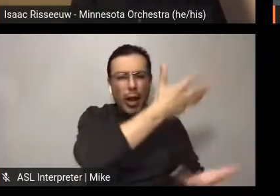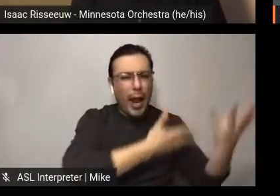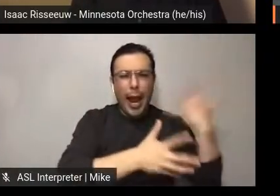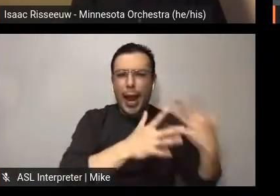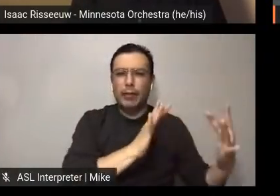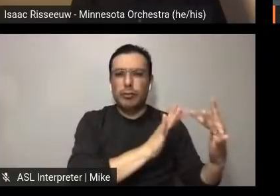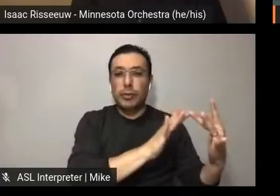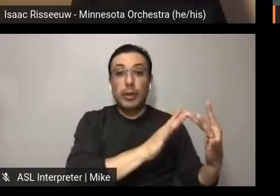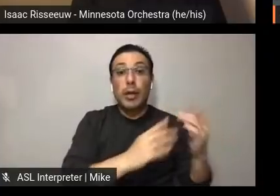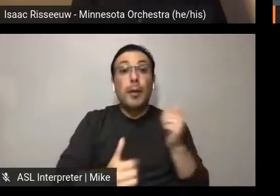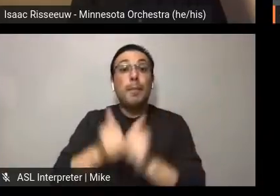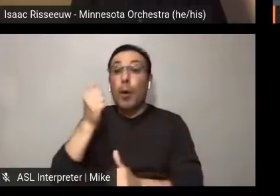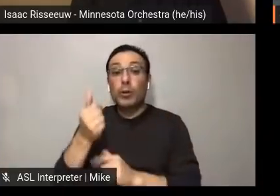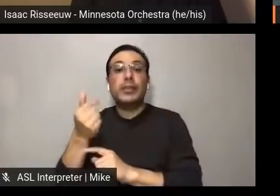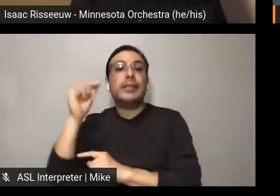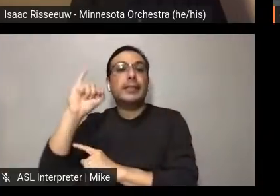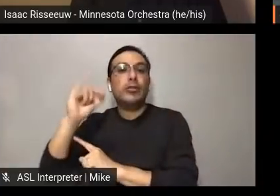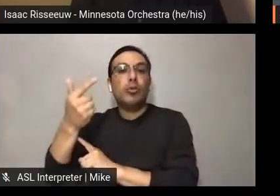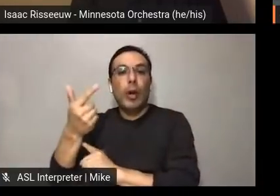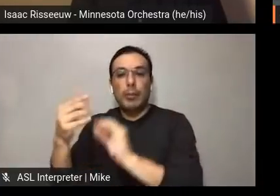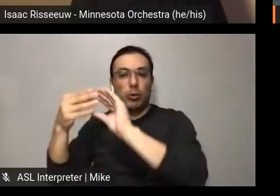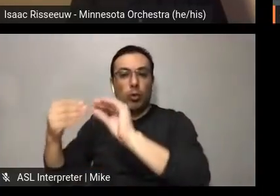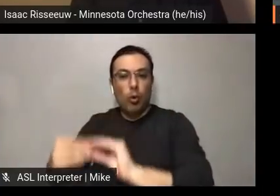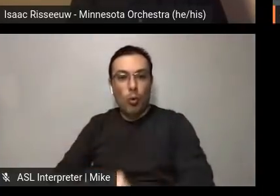of it was on Instagram Stories. Which, there are a ton of stats about how